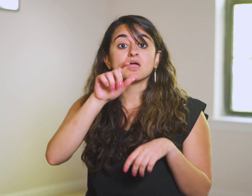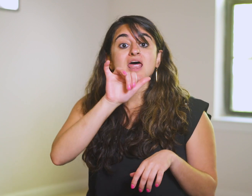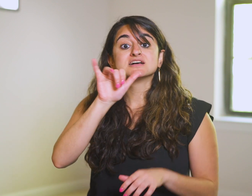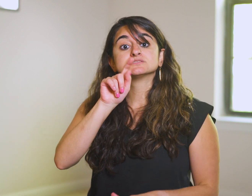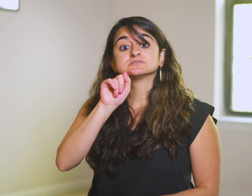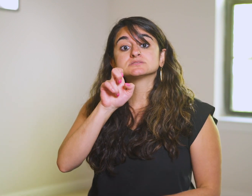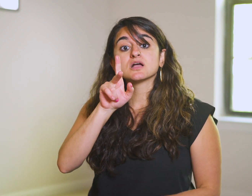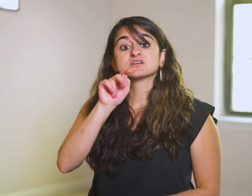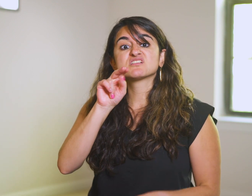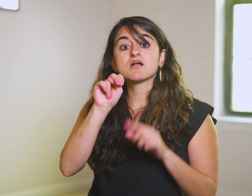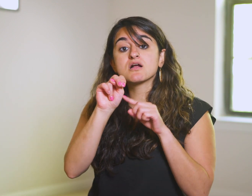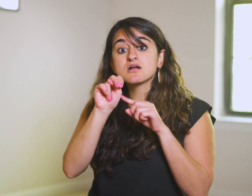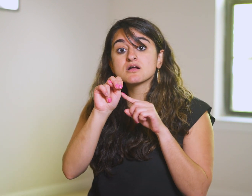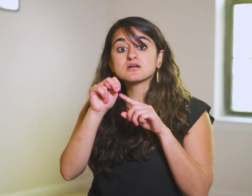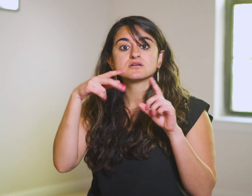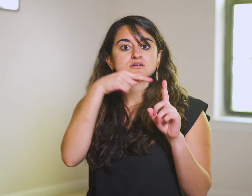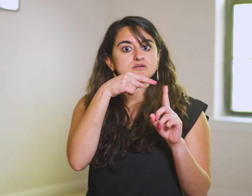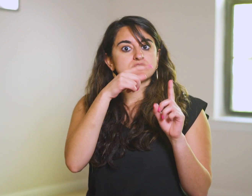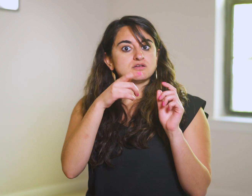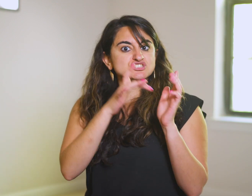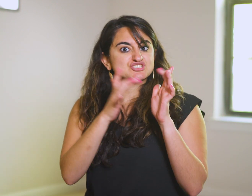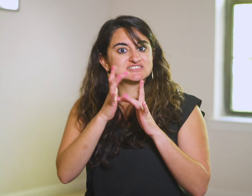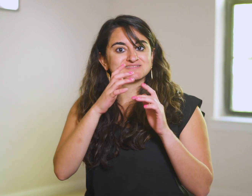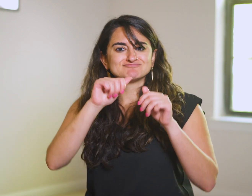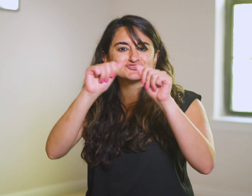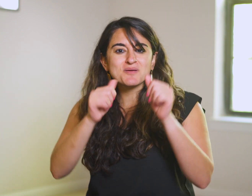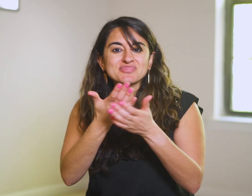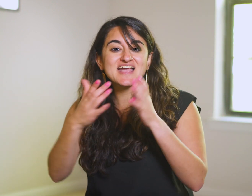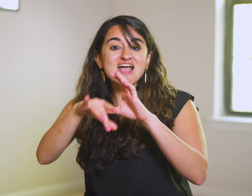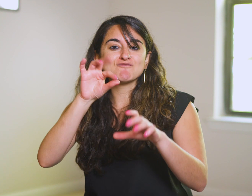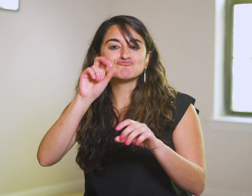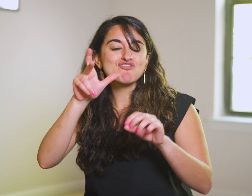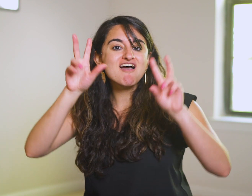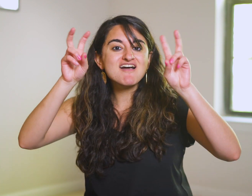As a tekton, He’s been shaping things out of rock